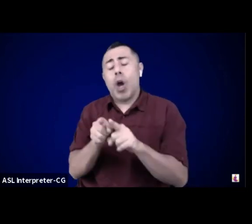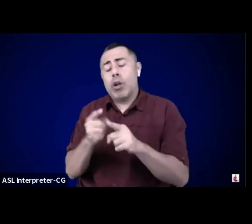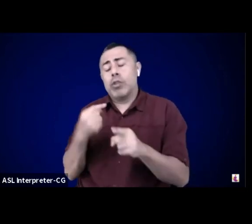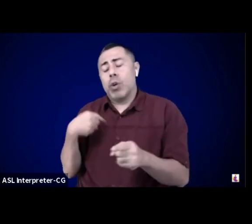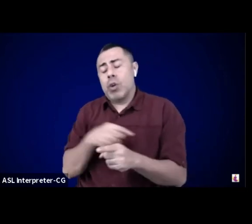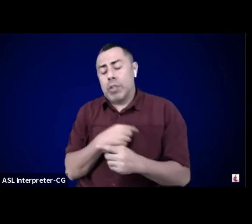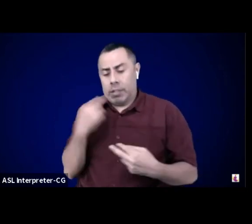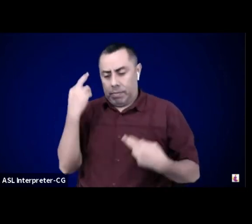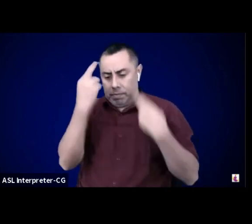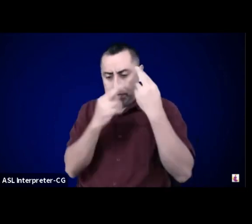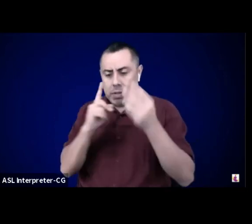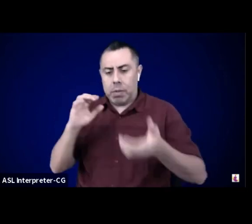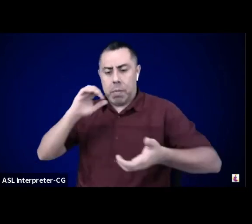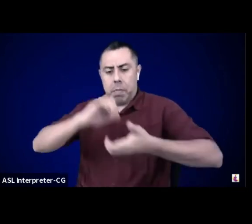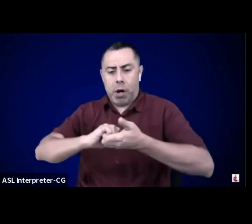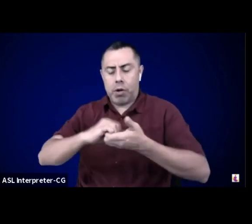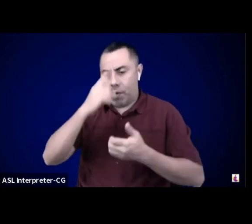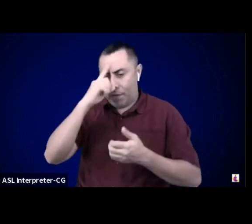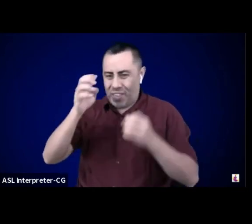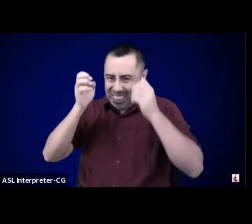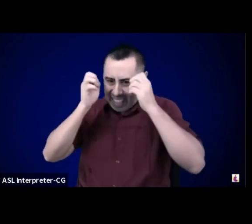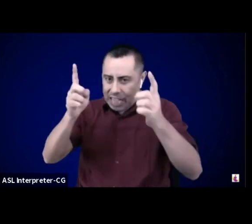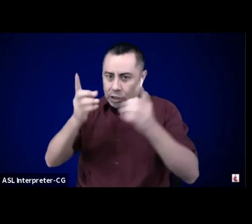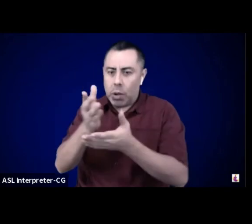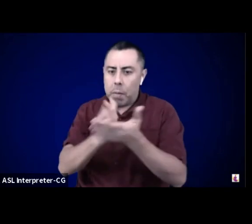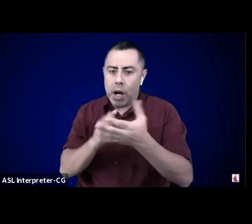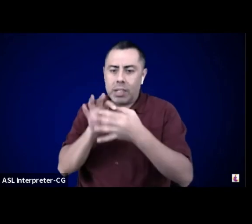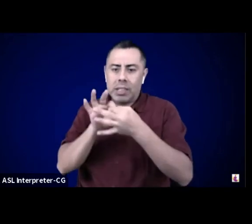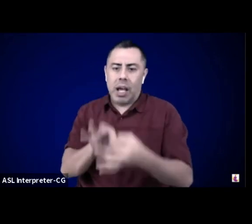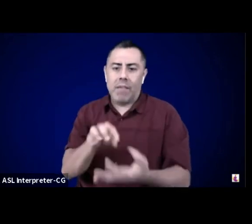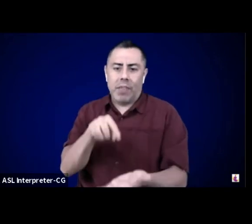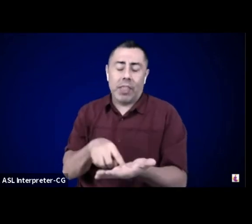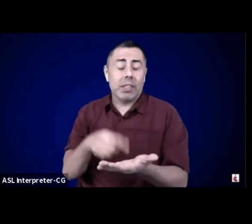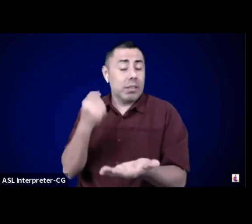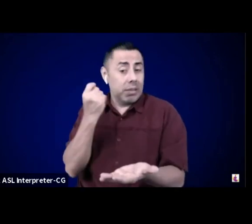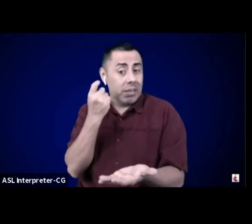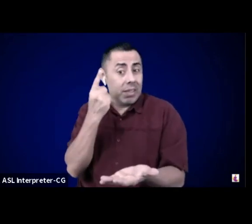Do you have to go slower? Do you really have to concentrate?